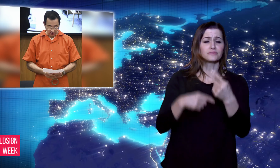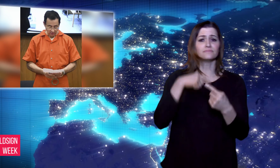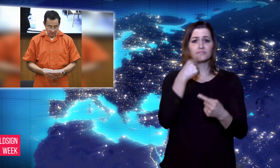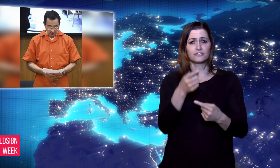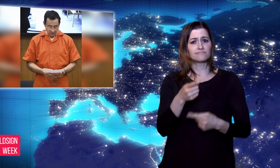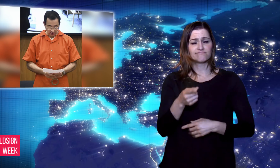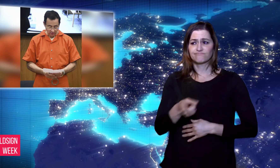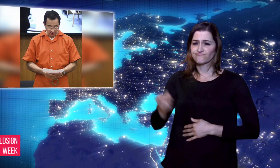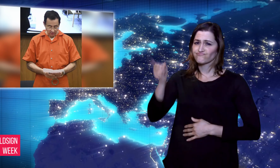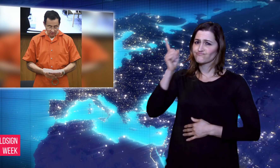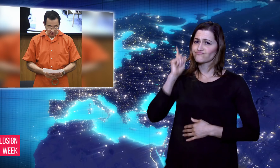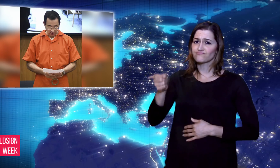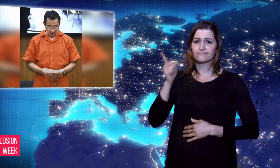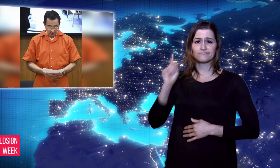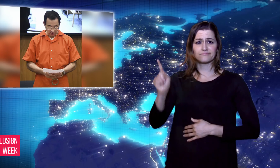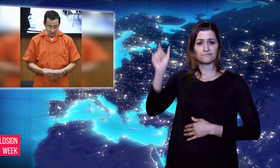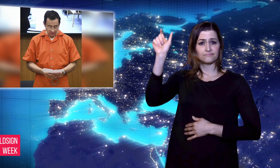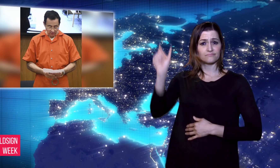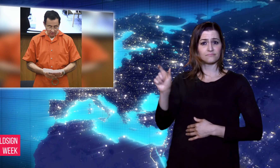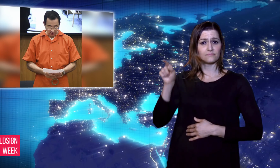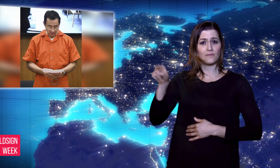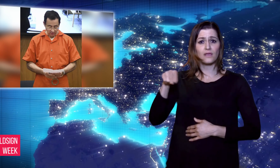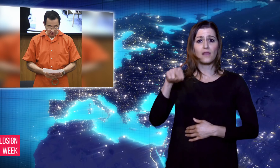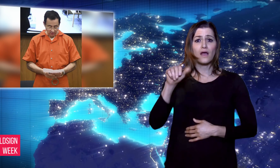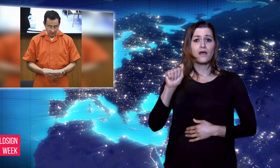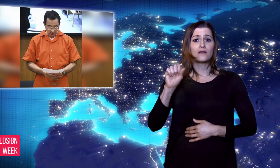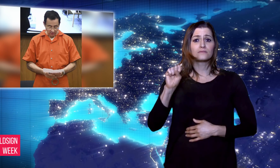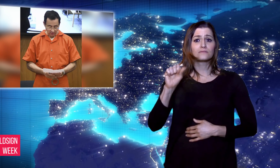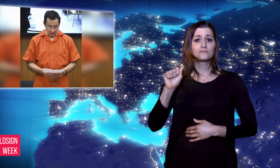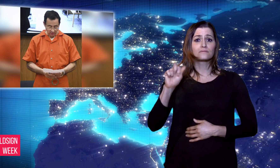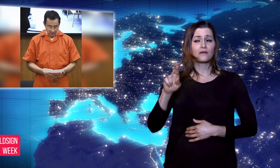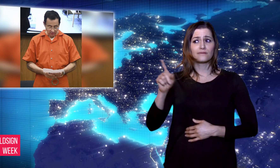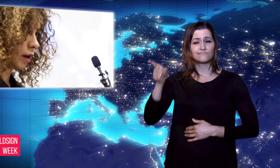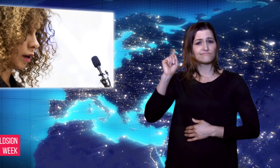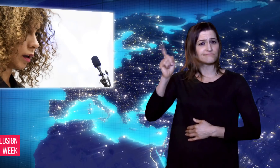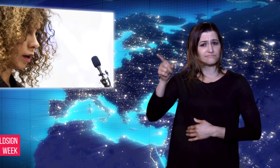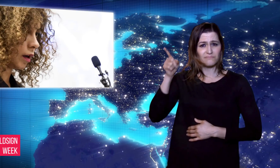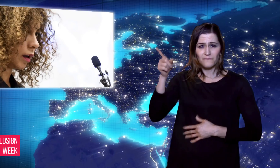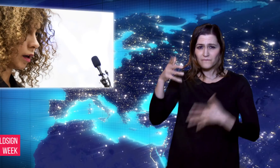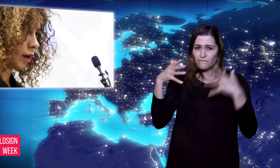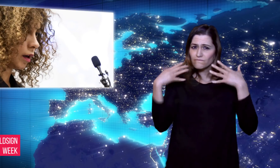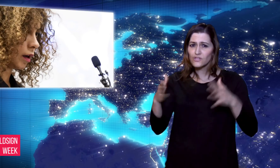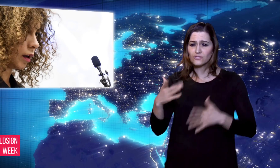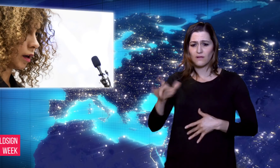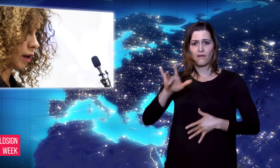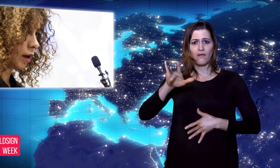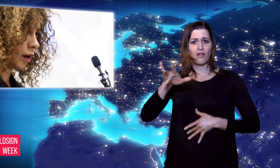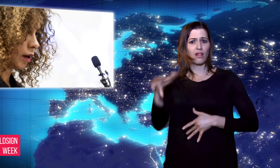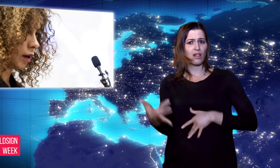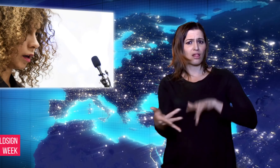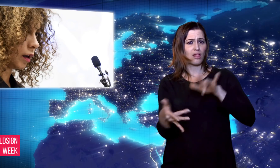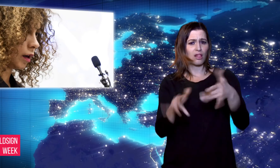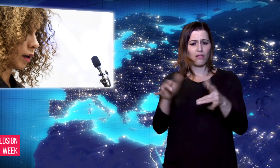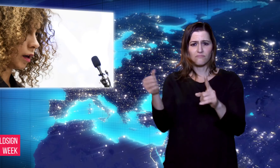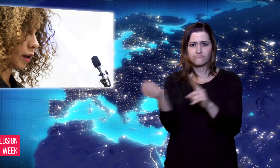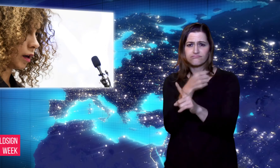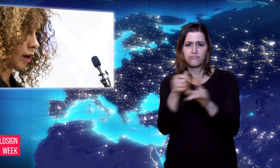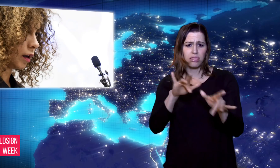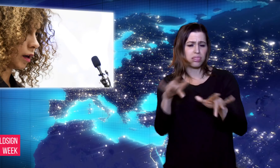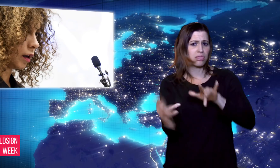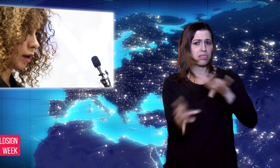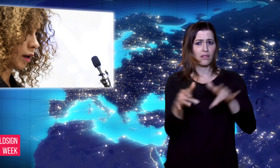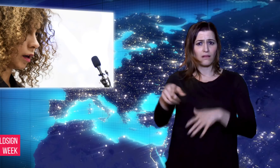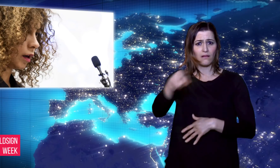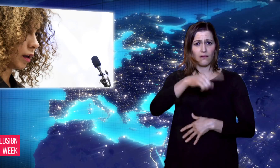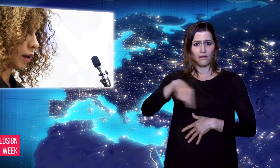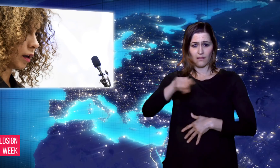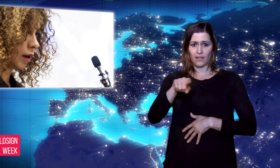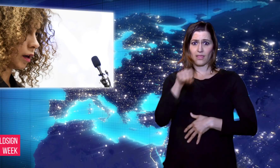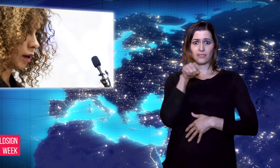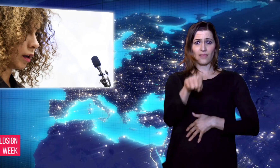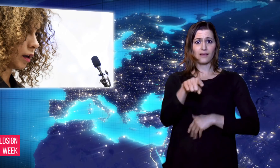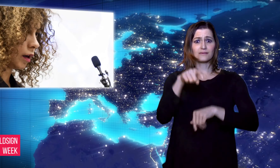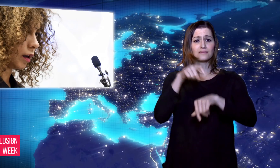his medical care. Nassar was sentenced